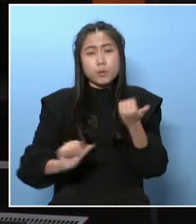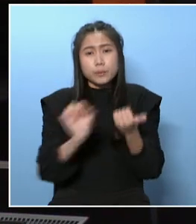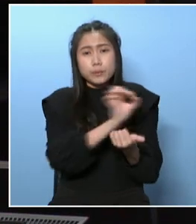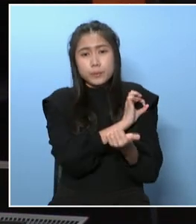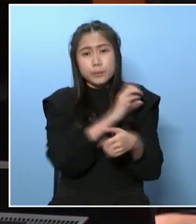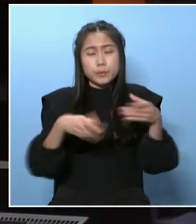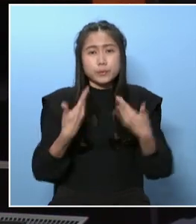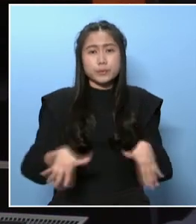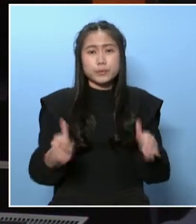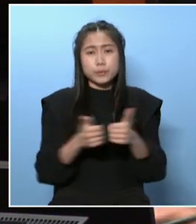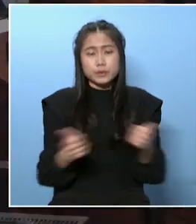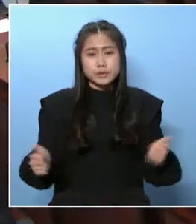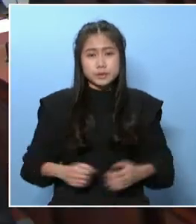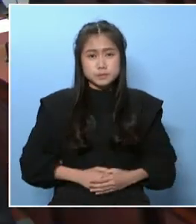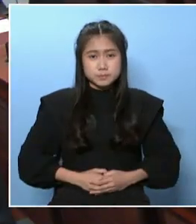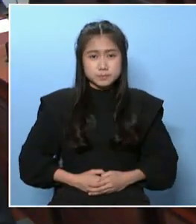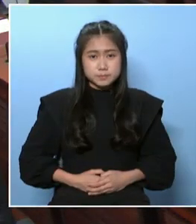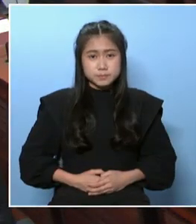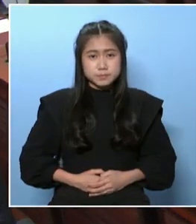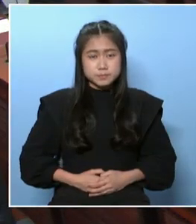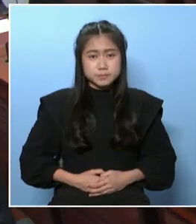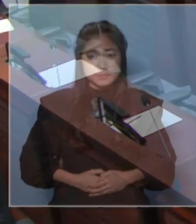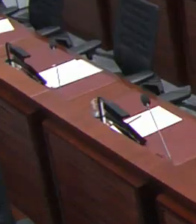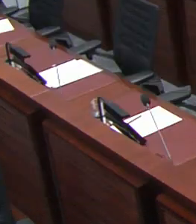Any other business